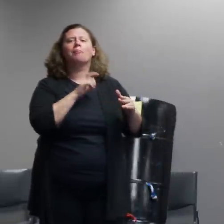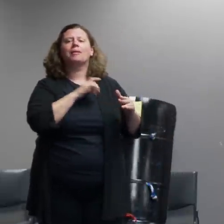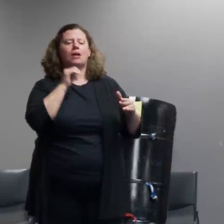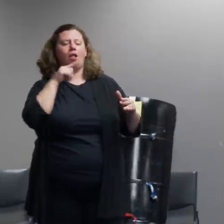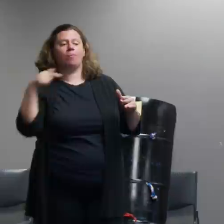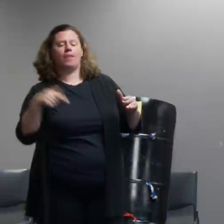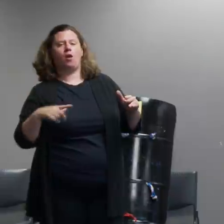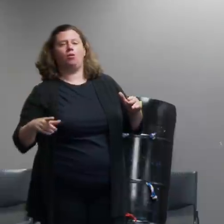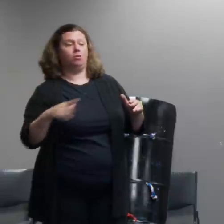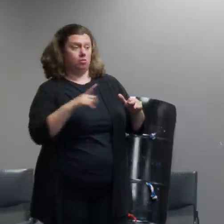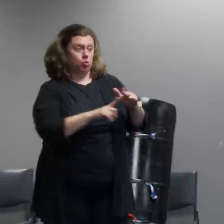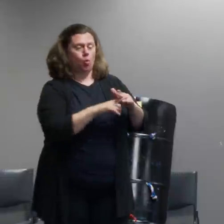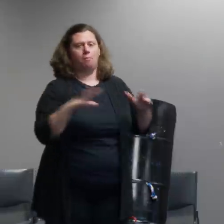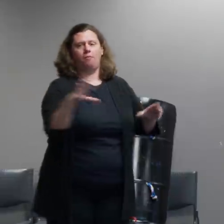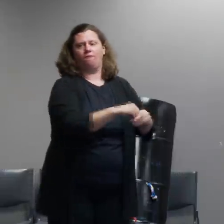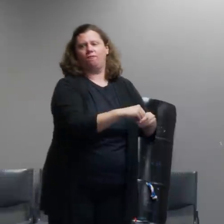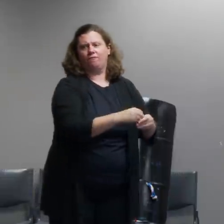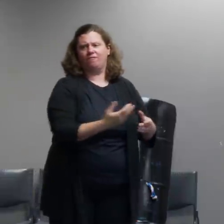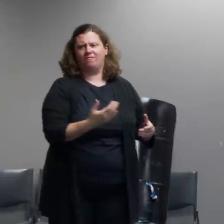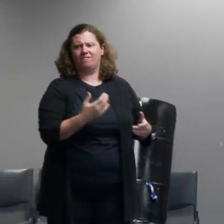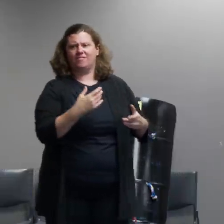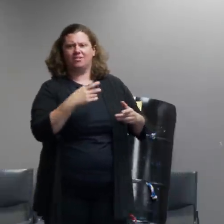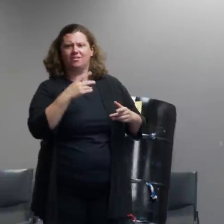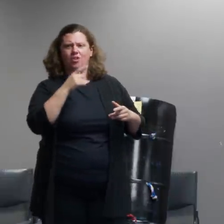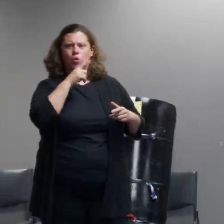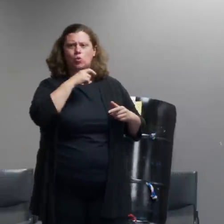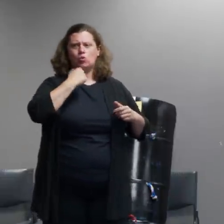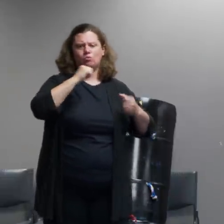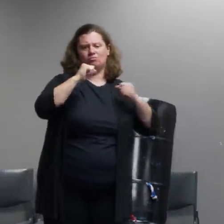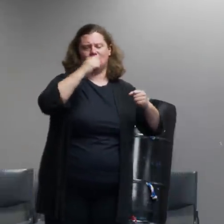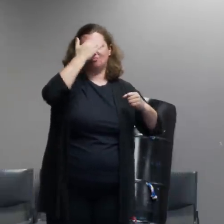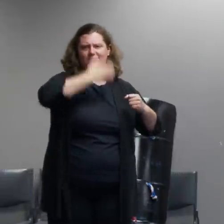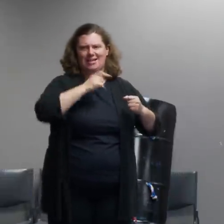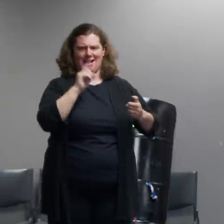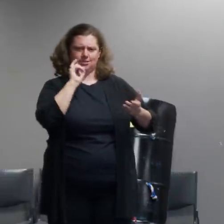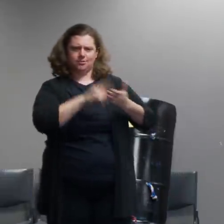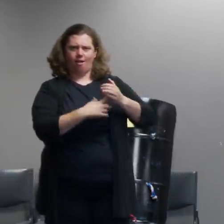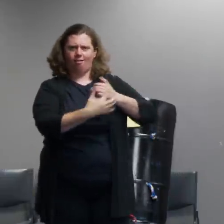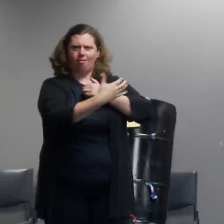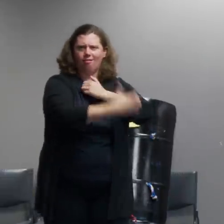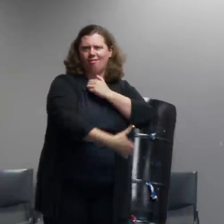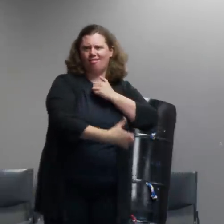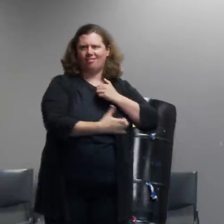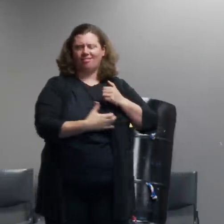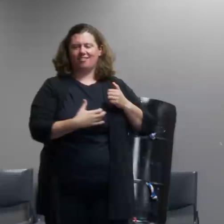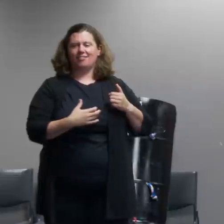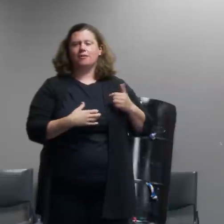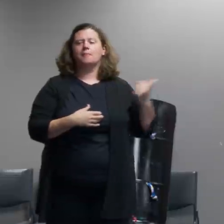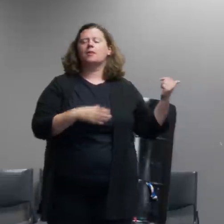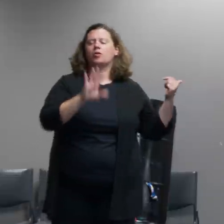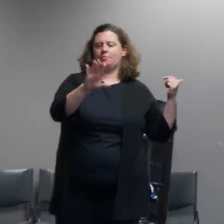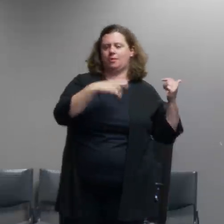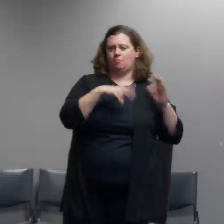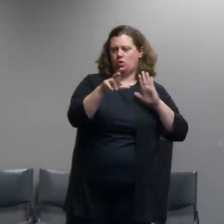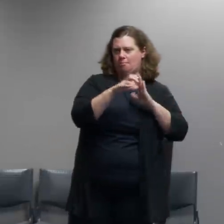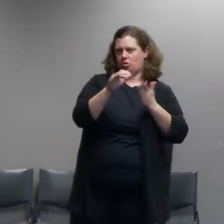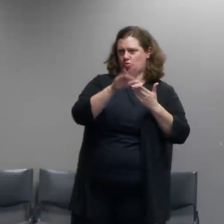a crowd of protesters so the question is why don't we wait for something bad to happen to have police officers in crowd control